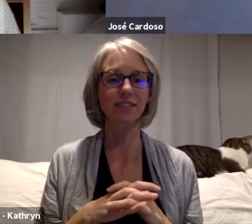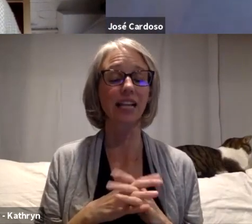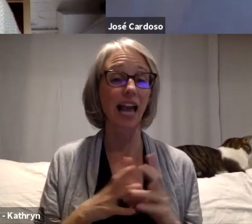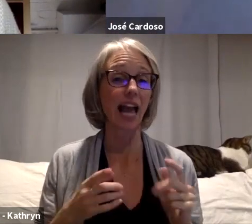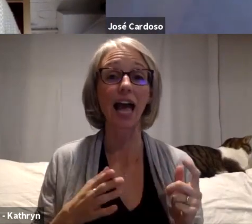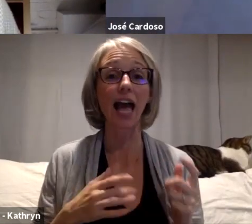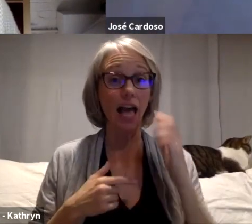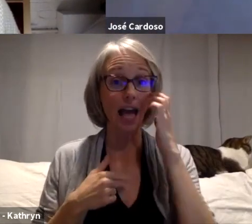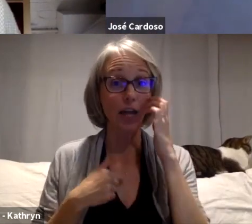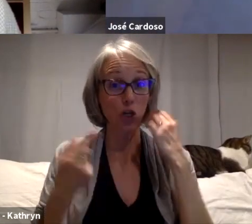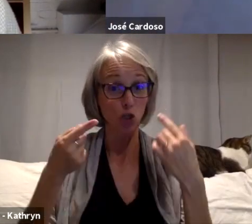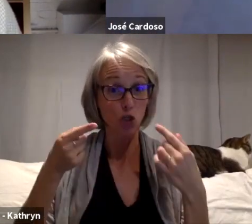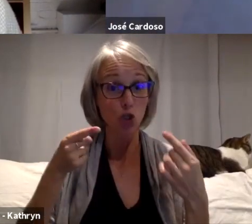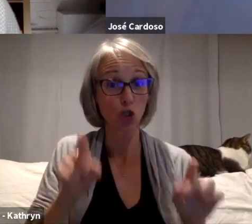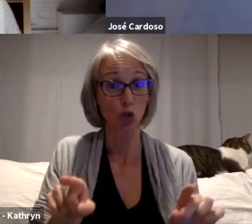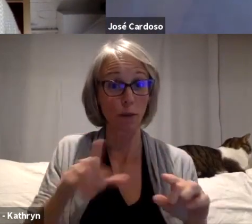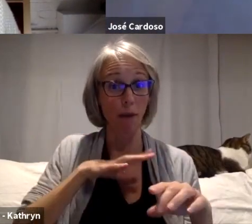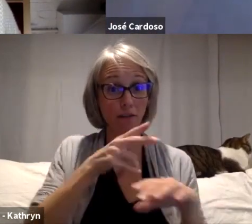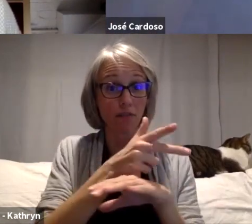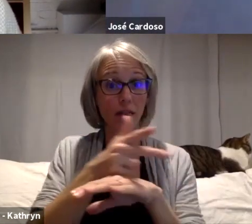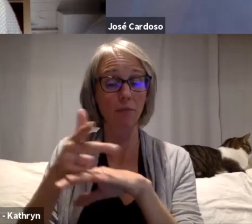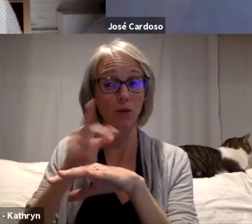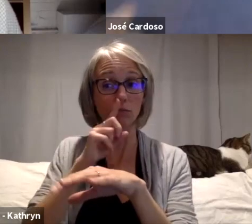It was very beautiful, like destiny, I feel, because